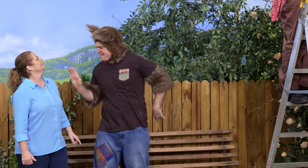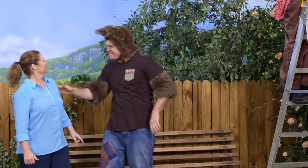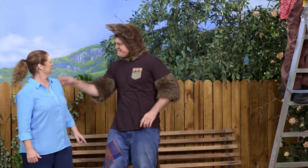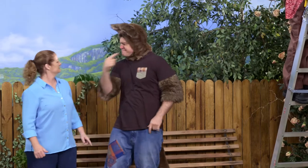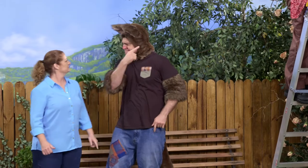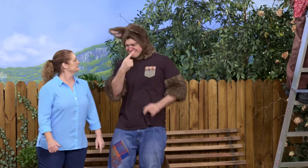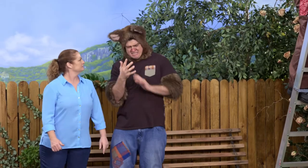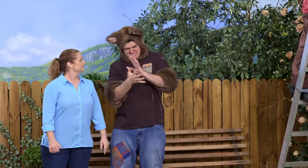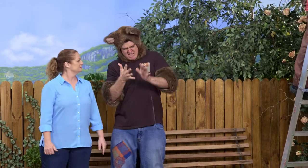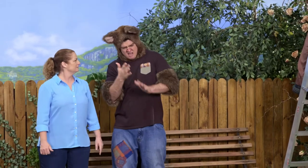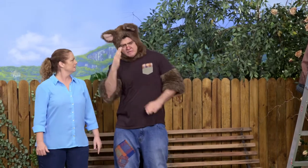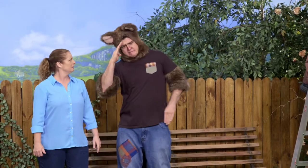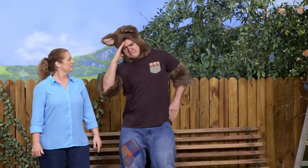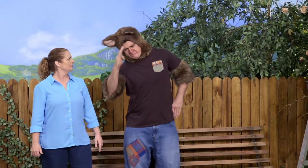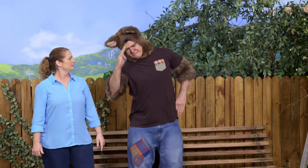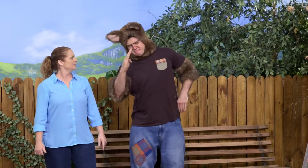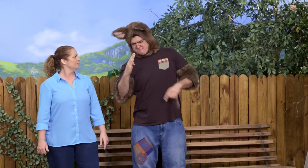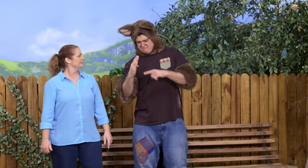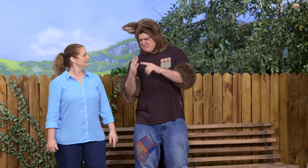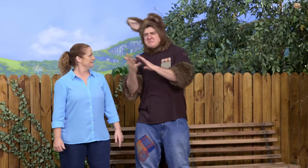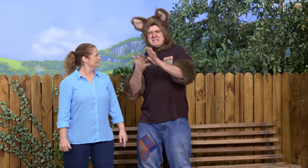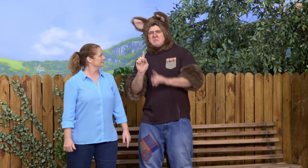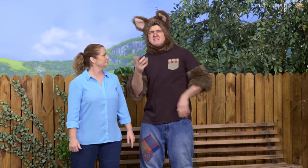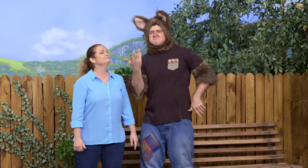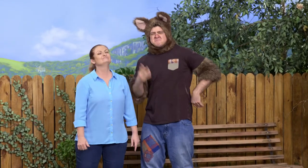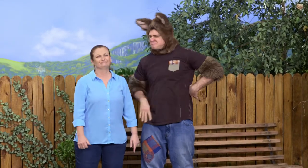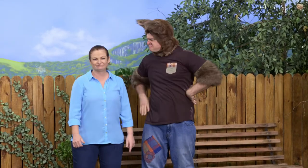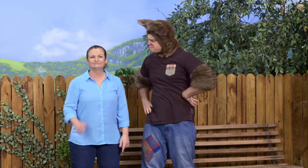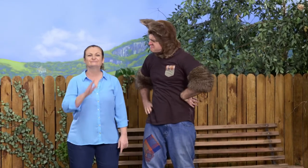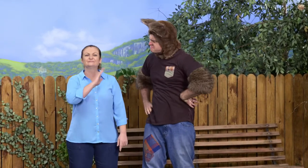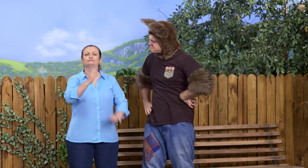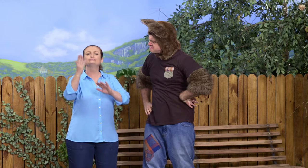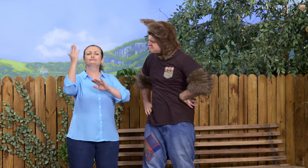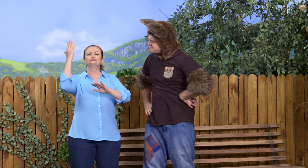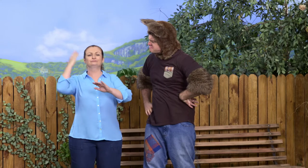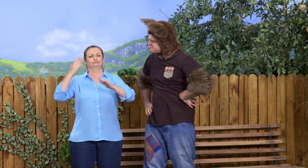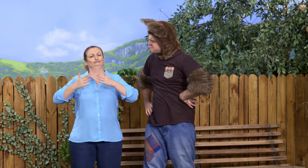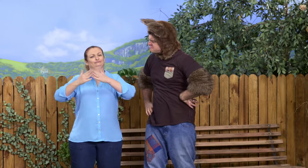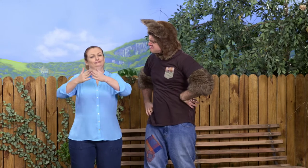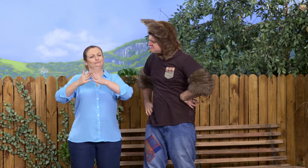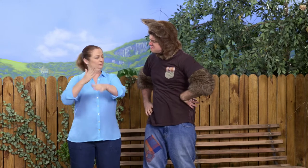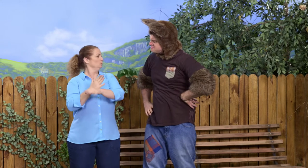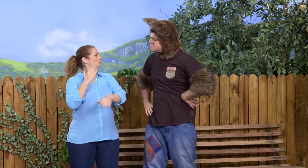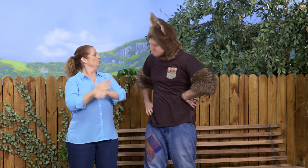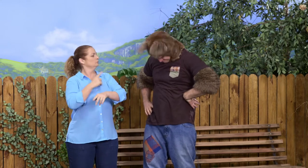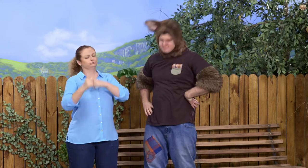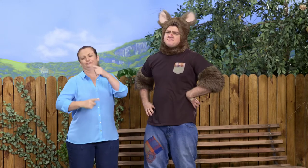Sally, what's this sign? Aye-aye. What does that mean? Well, for many, many years,